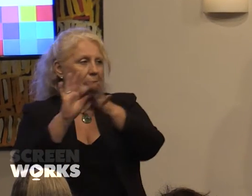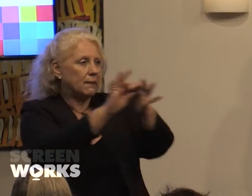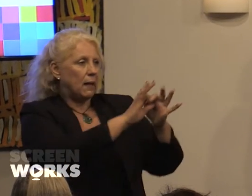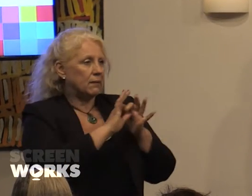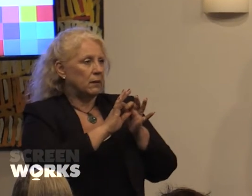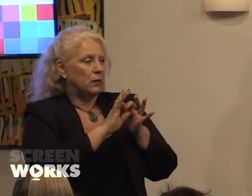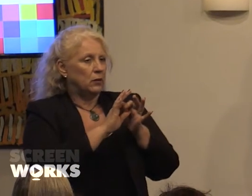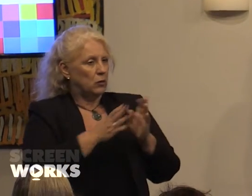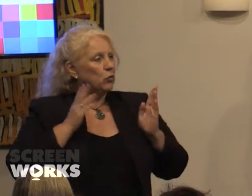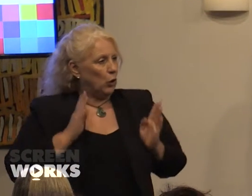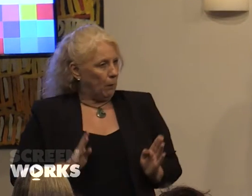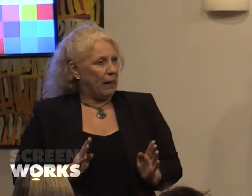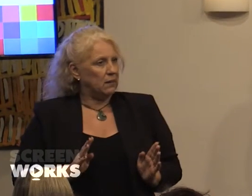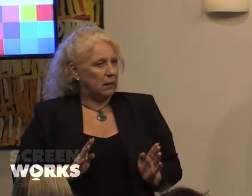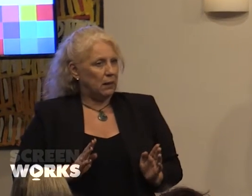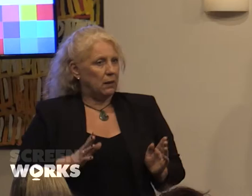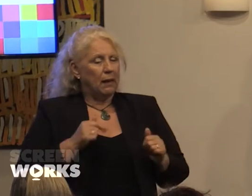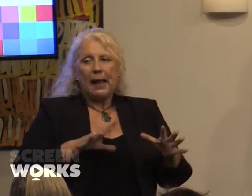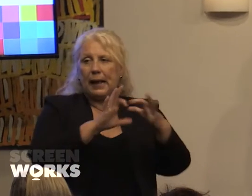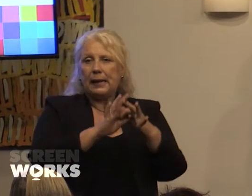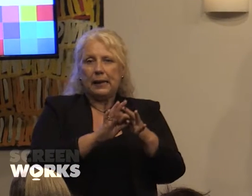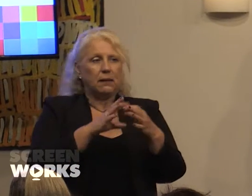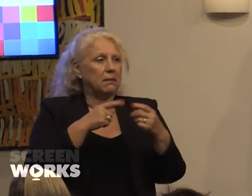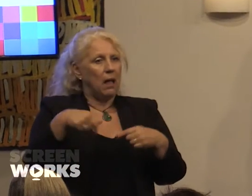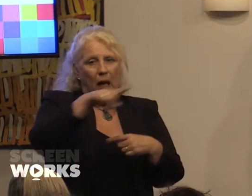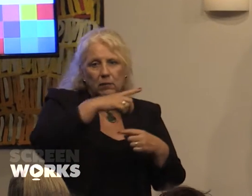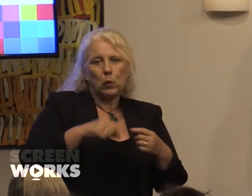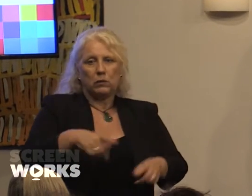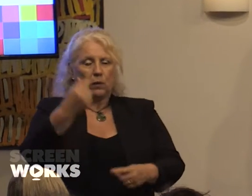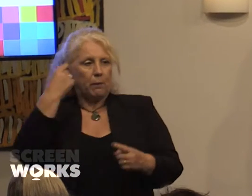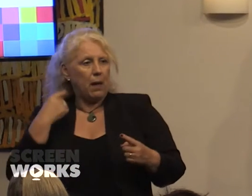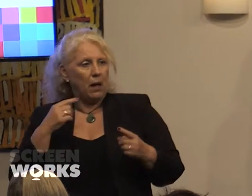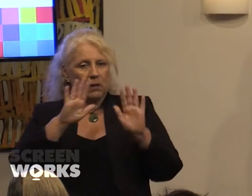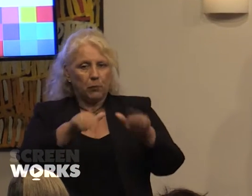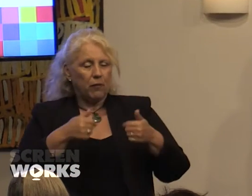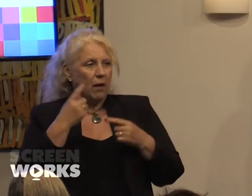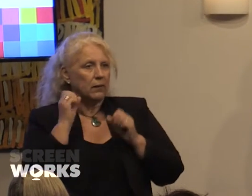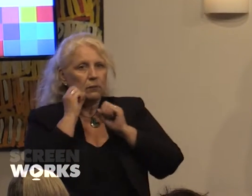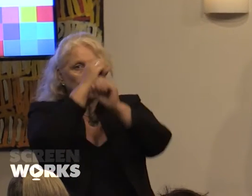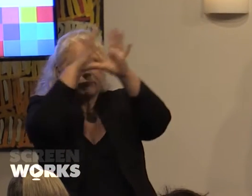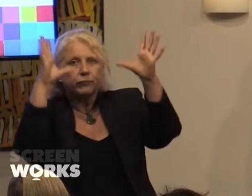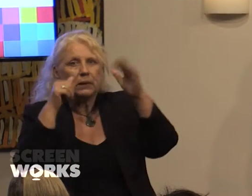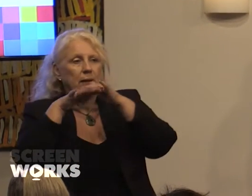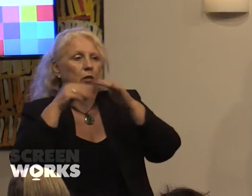It's what links us to our past and provides a glimpse into our future and